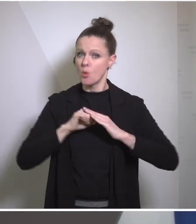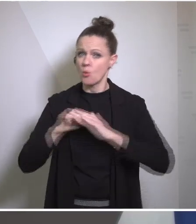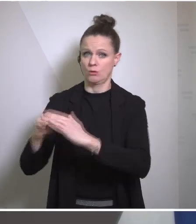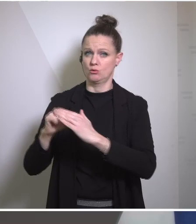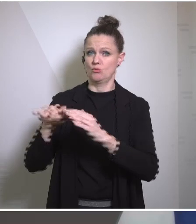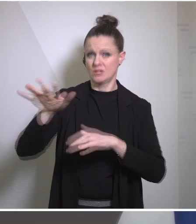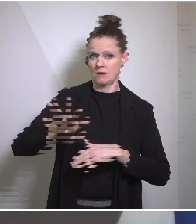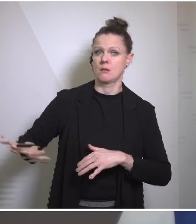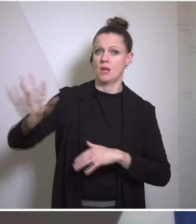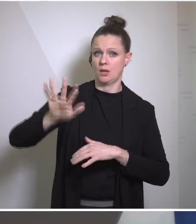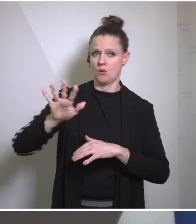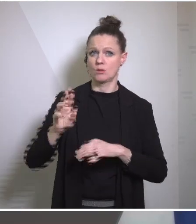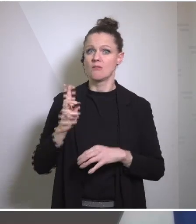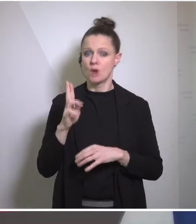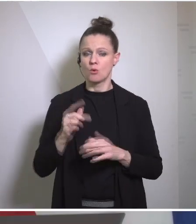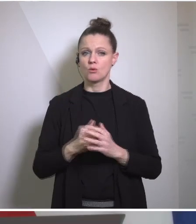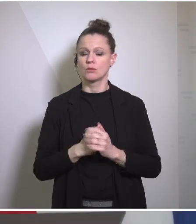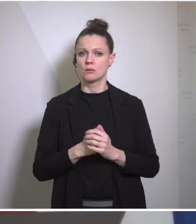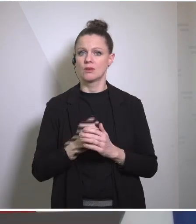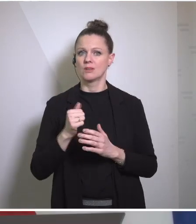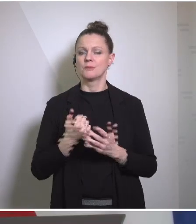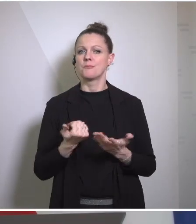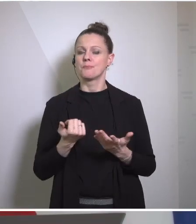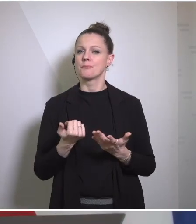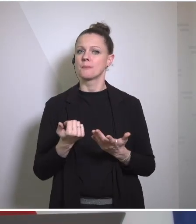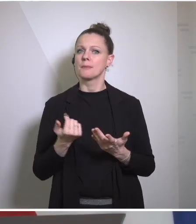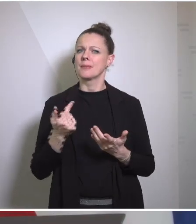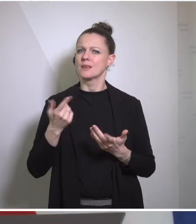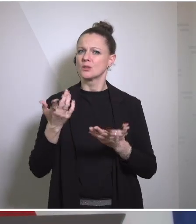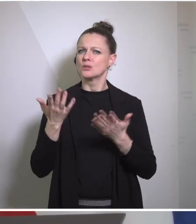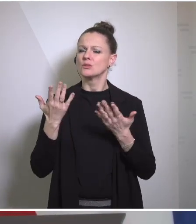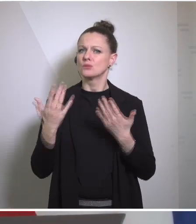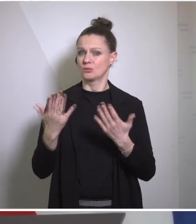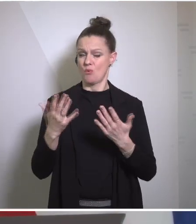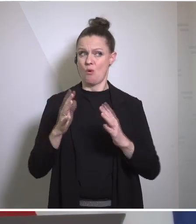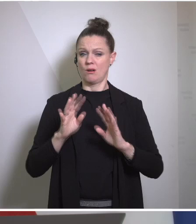because in view of the you could say the circle of fire surrounding Europe we have to make sure